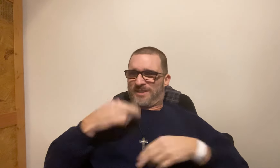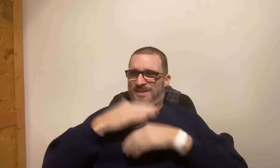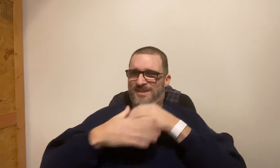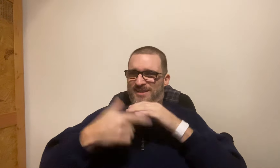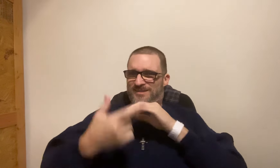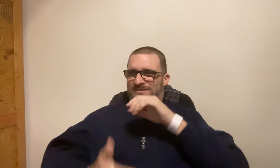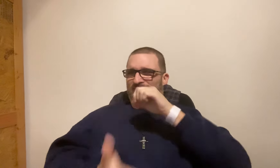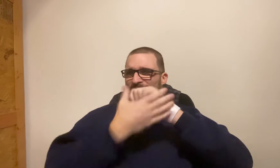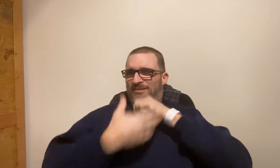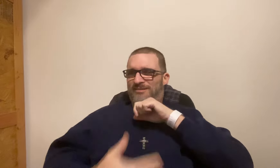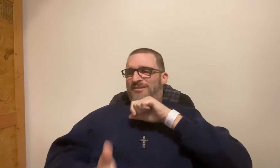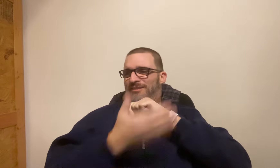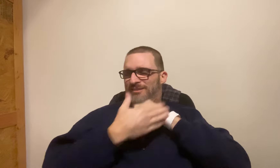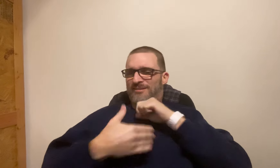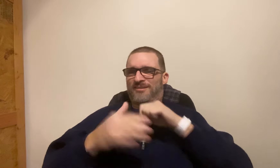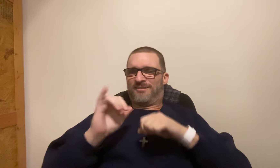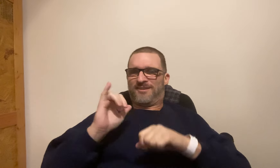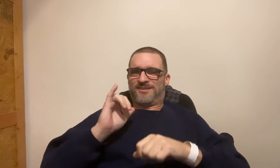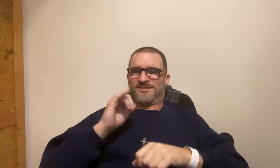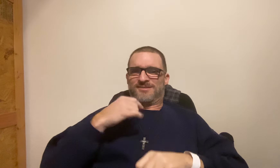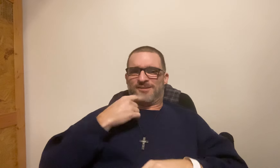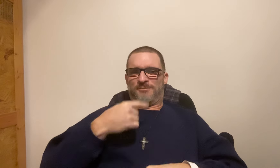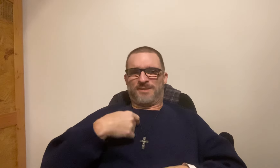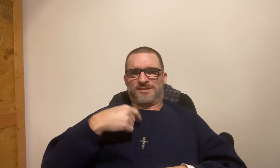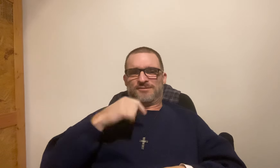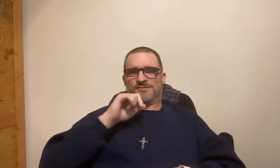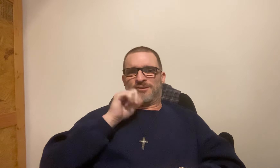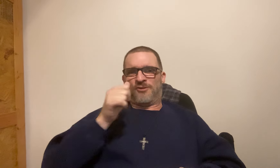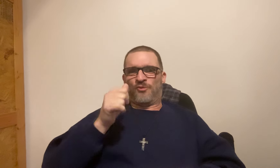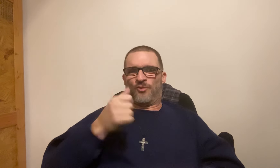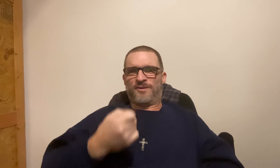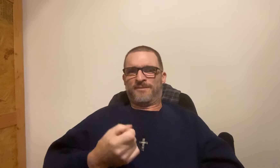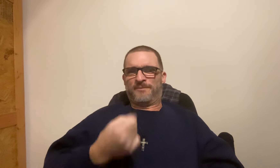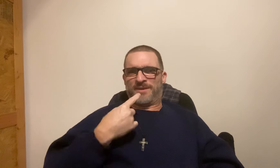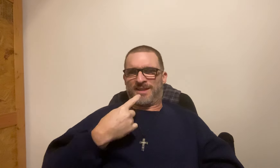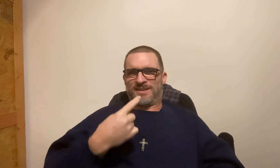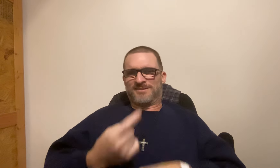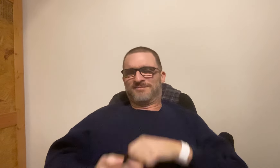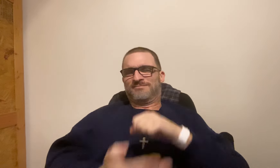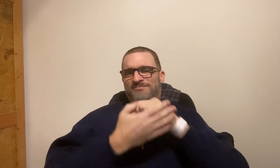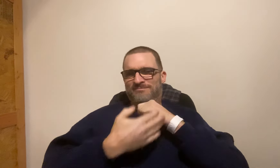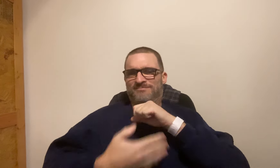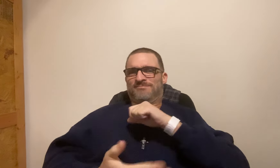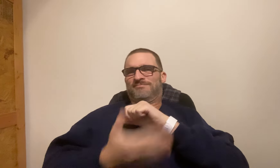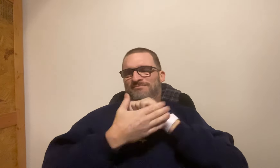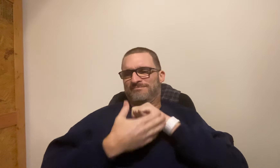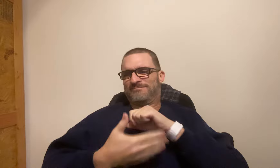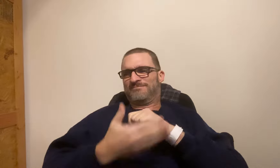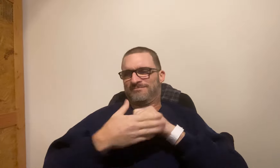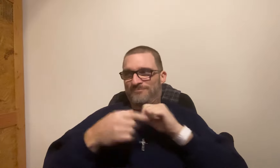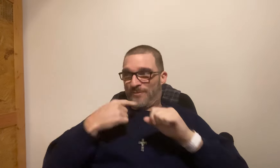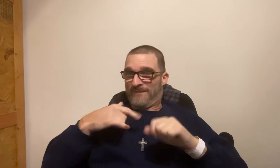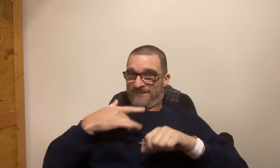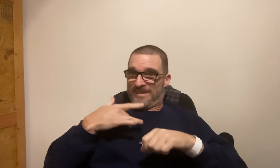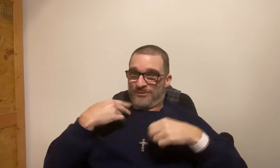I told her that another human hand is trying to grab me as if it was telling me not to take my medicine. Just reaching out to grab me and slap me.